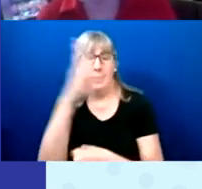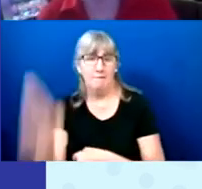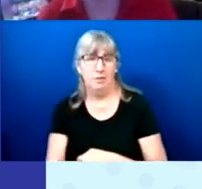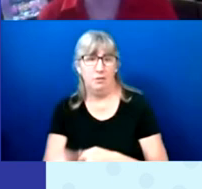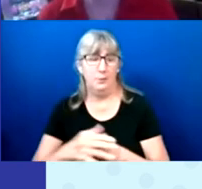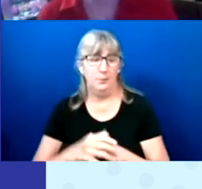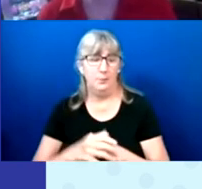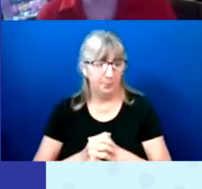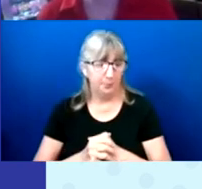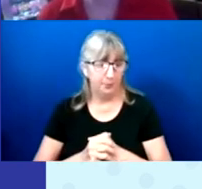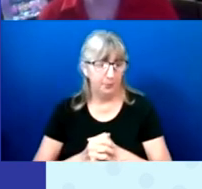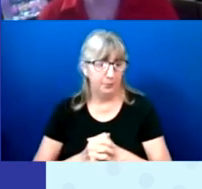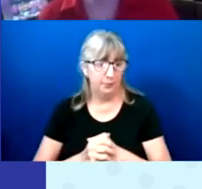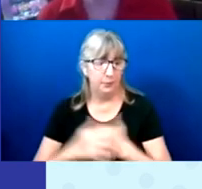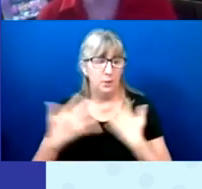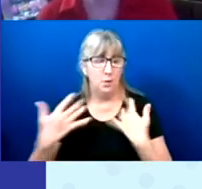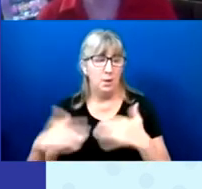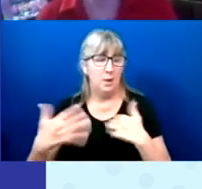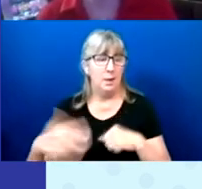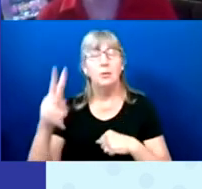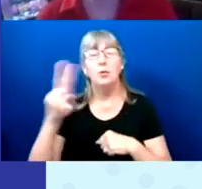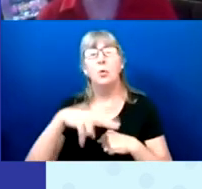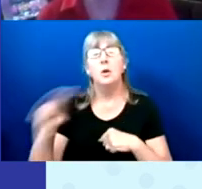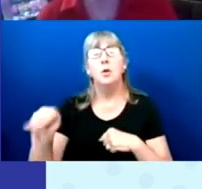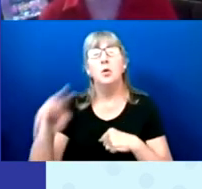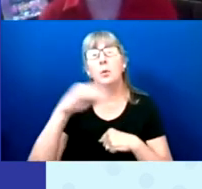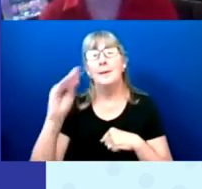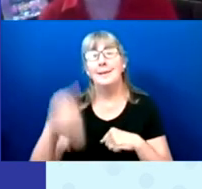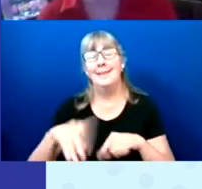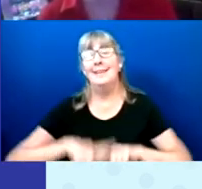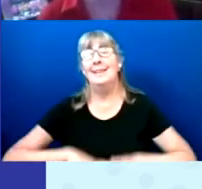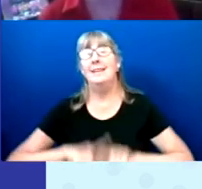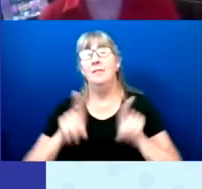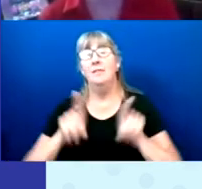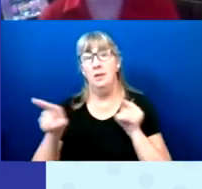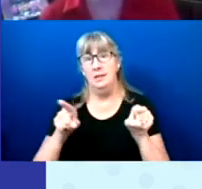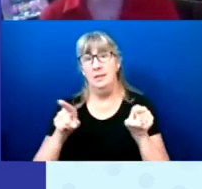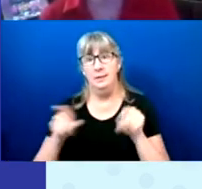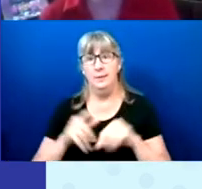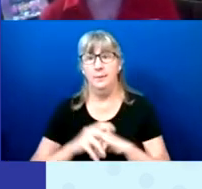That's a 22% difference between the two groups.